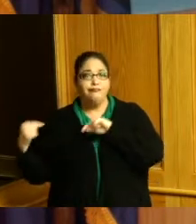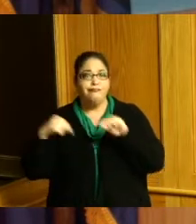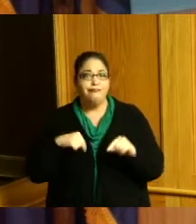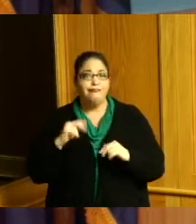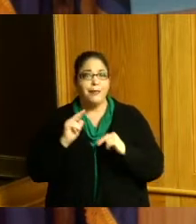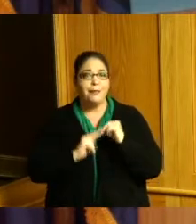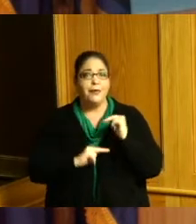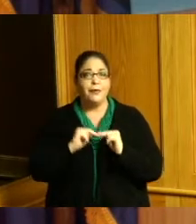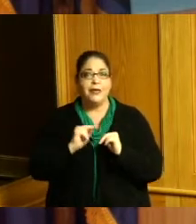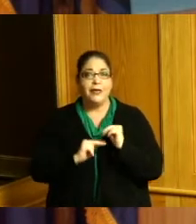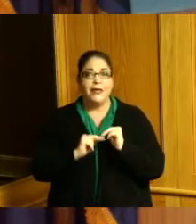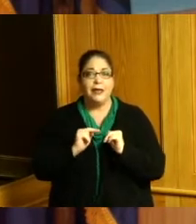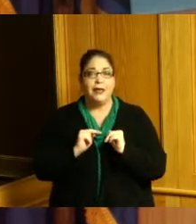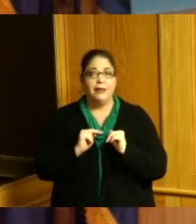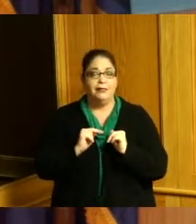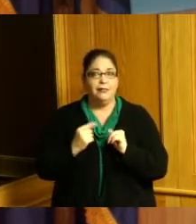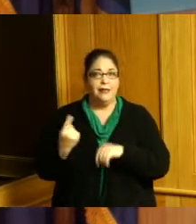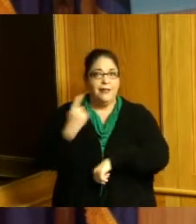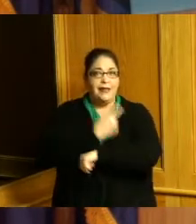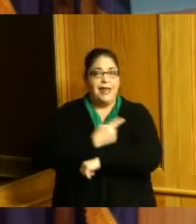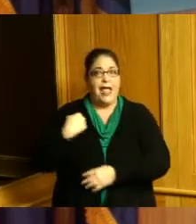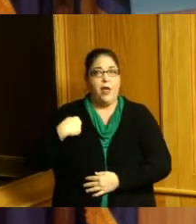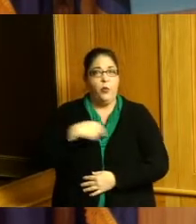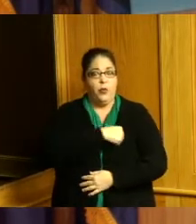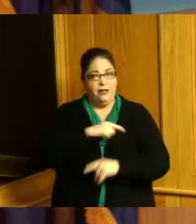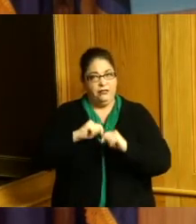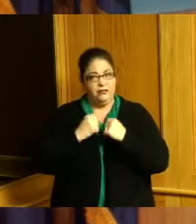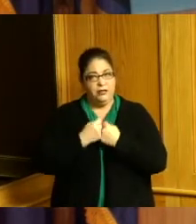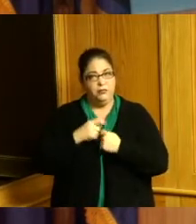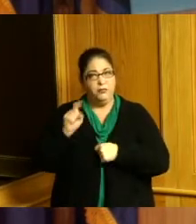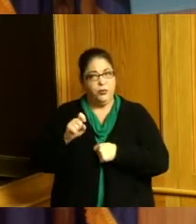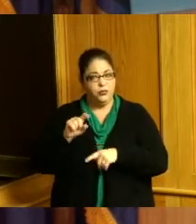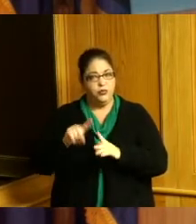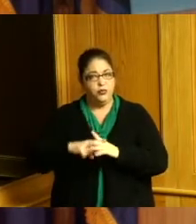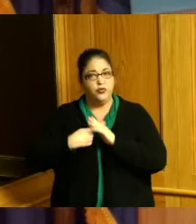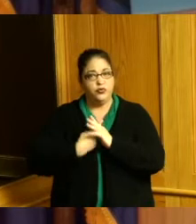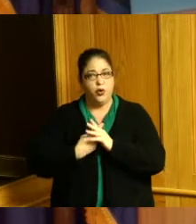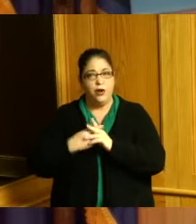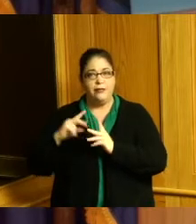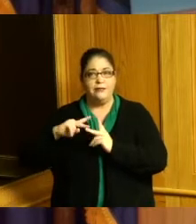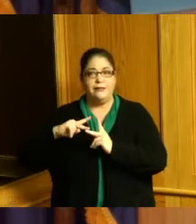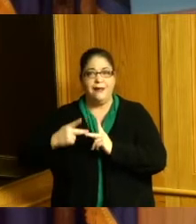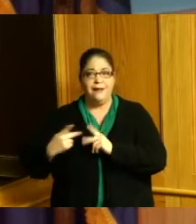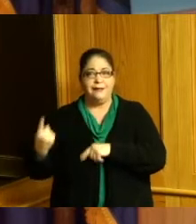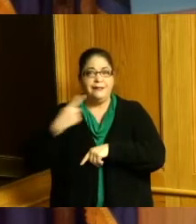the day we're supposed to start we had the second day have to vote on 61 million dollars we had to